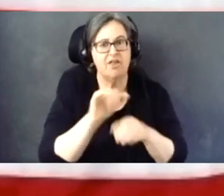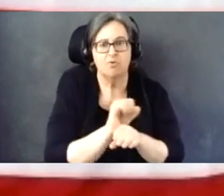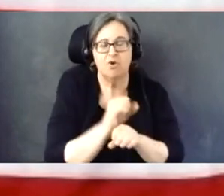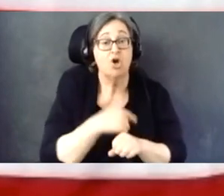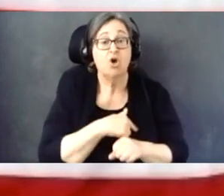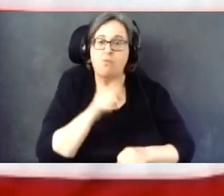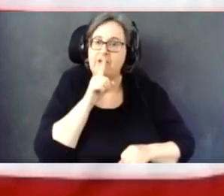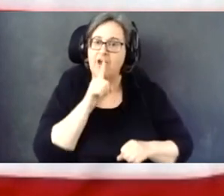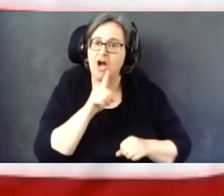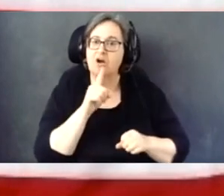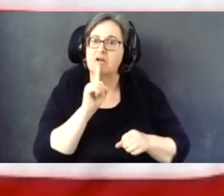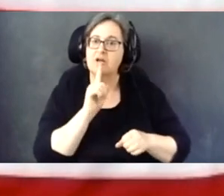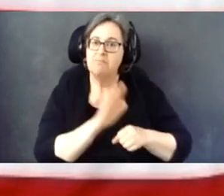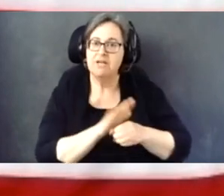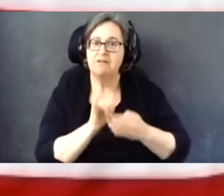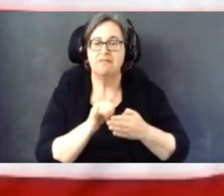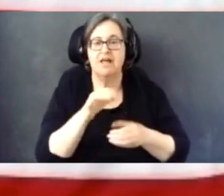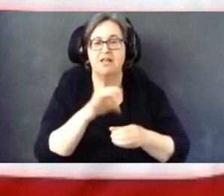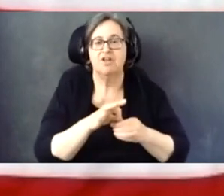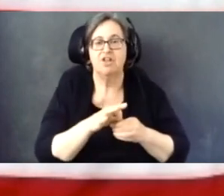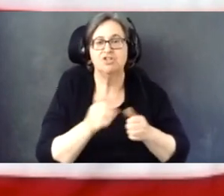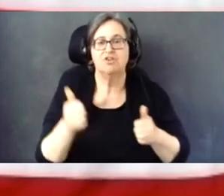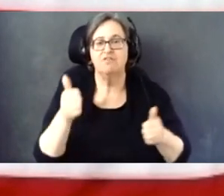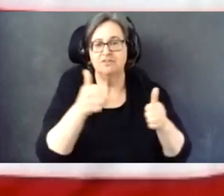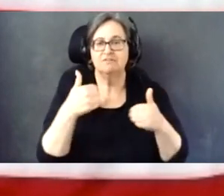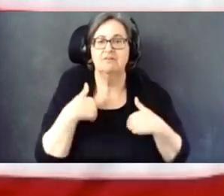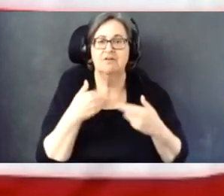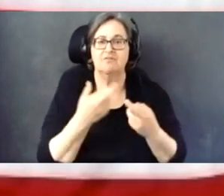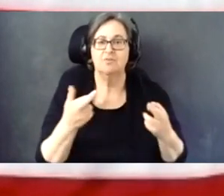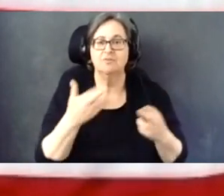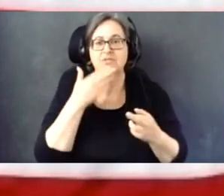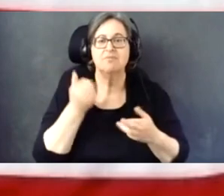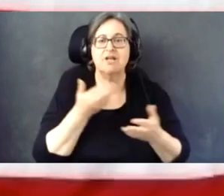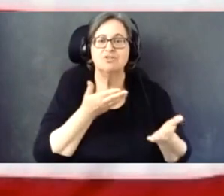those resources needed to better serve the disability community.